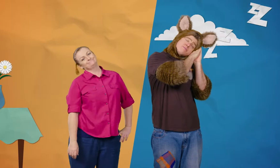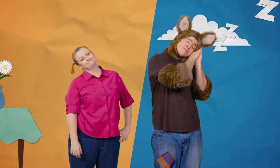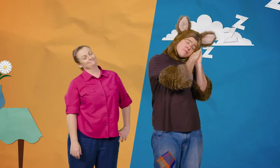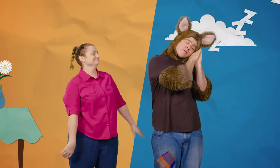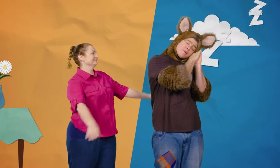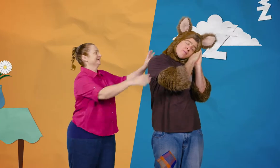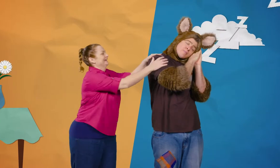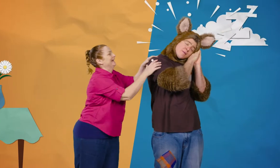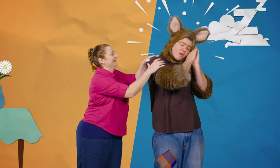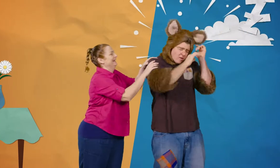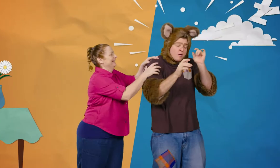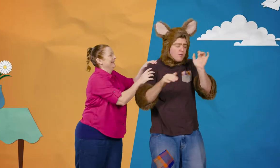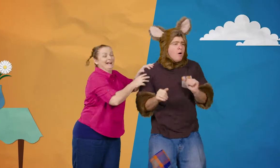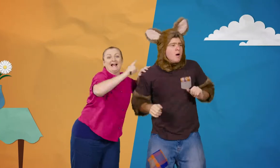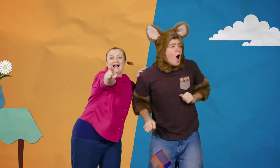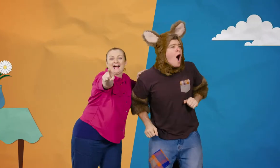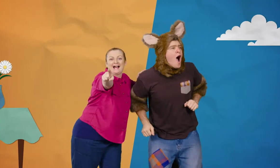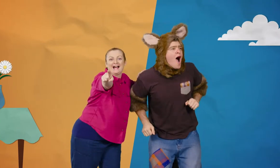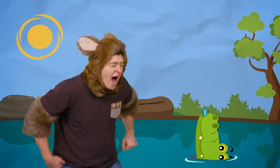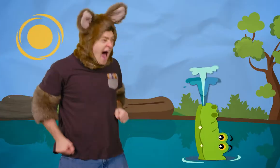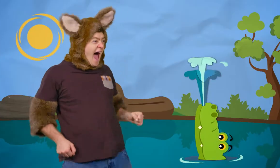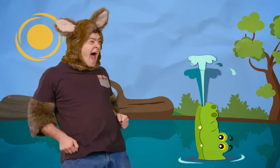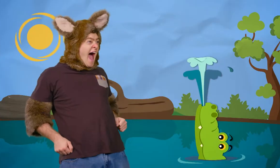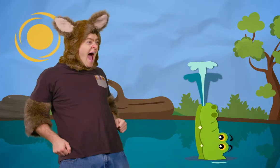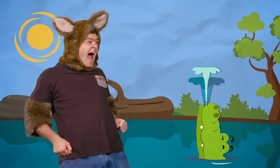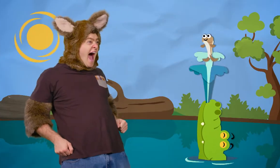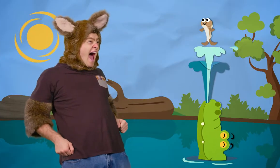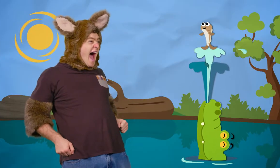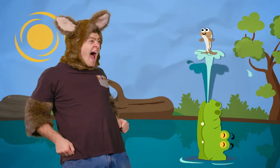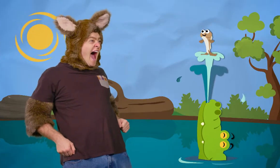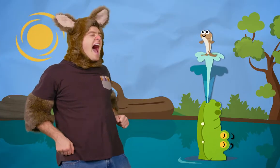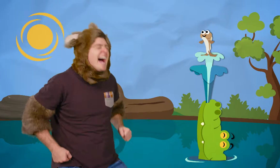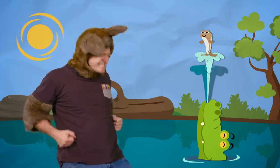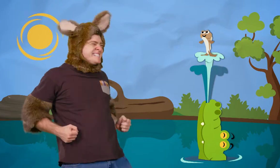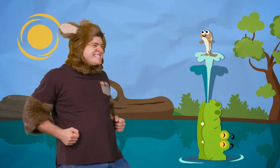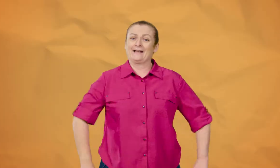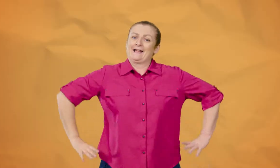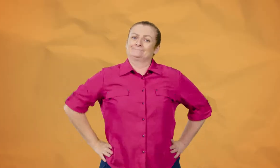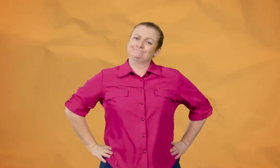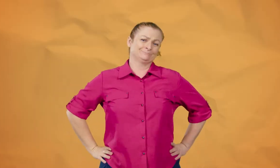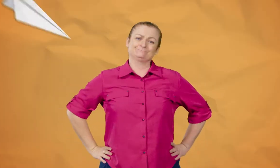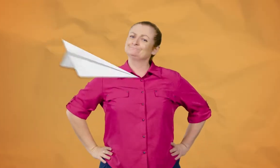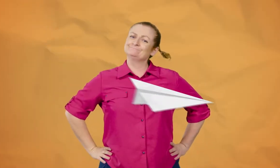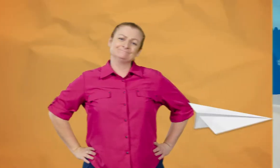Hmm. Huh? Look. Ha-ha! Yeah! Hmm.